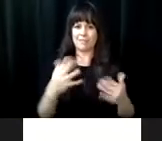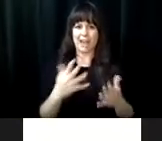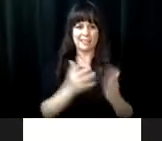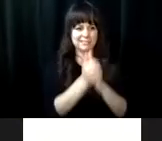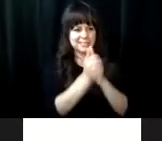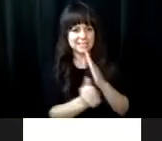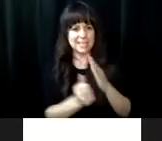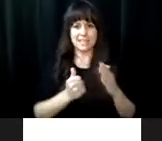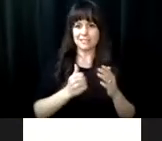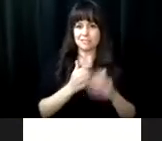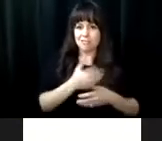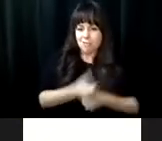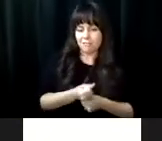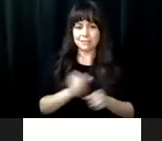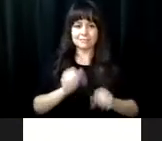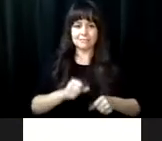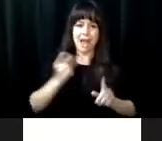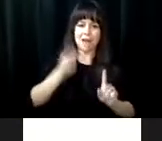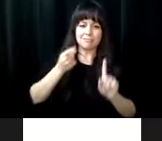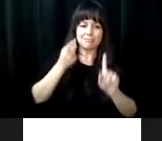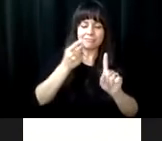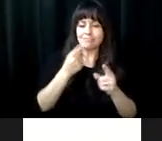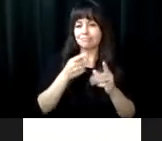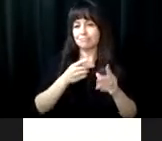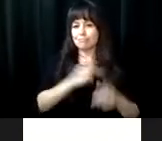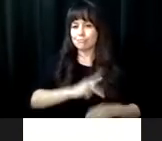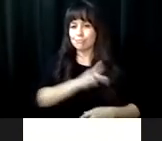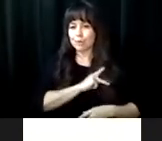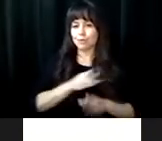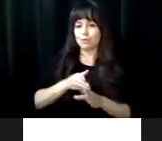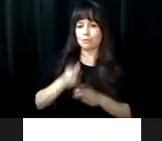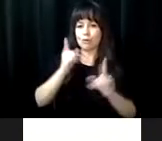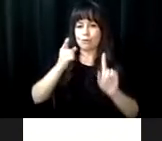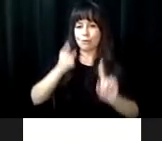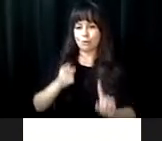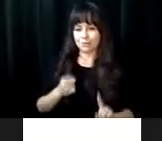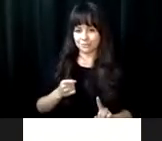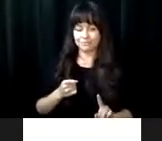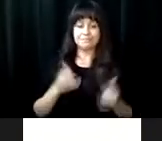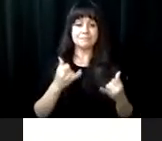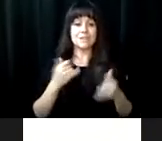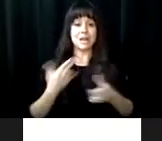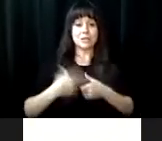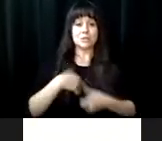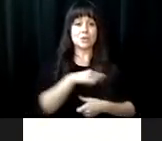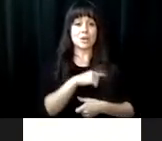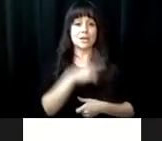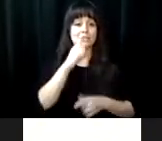of blindness training program transform the their lives and gave them the confidence to pursue their personal and career goal